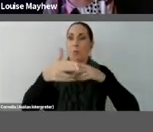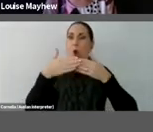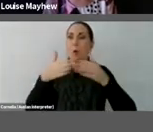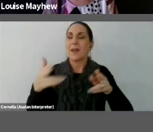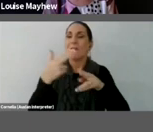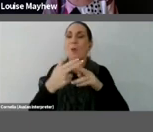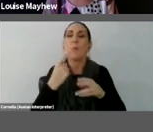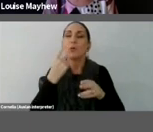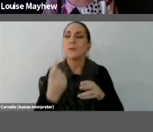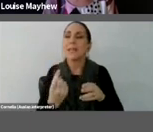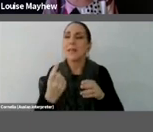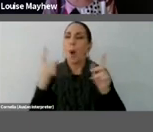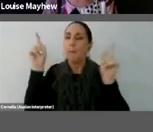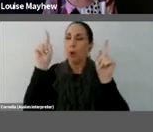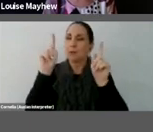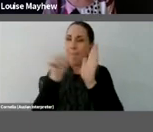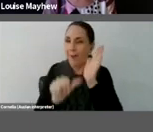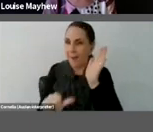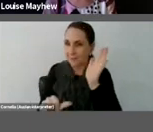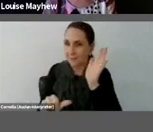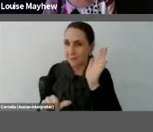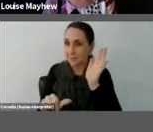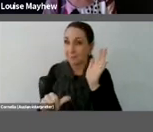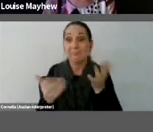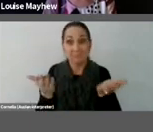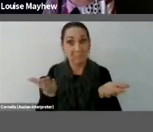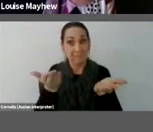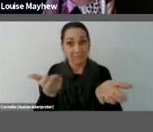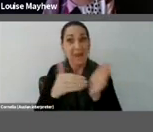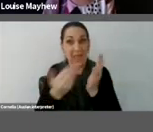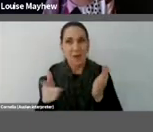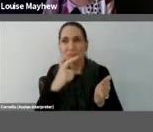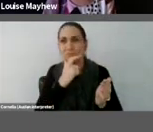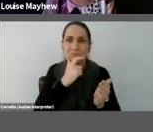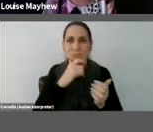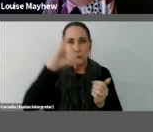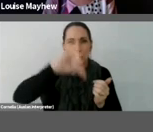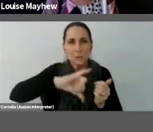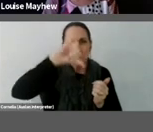I'll give you just a moment to put in your guesses there.